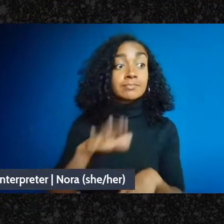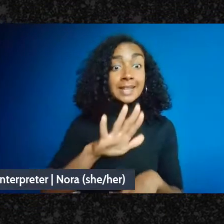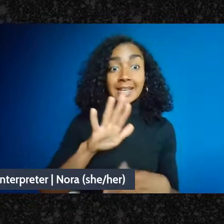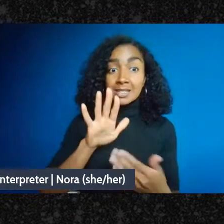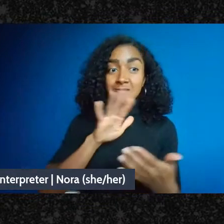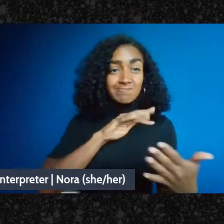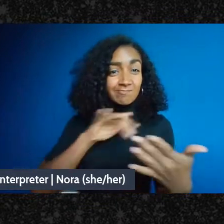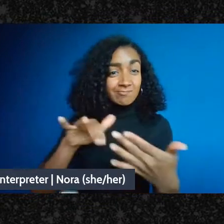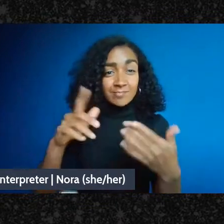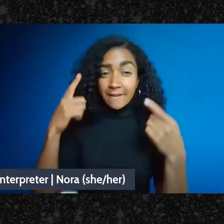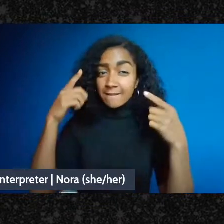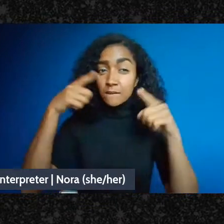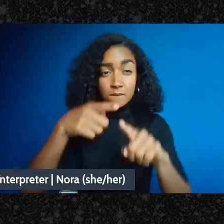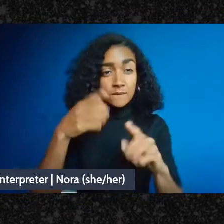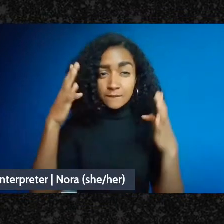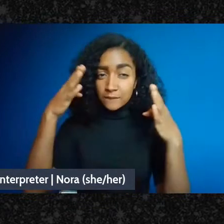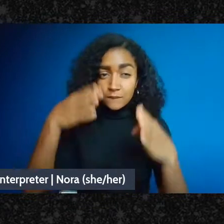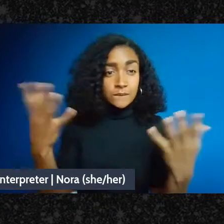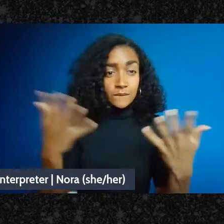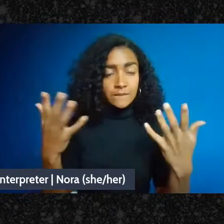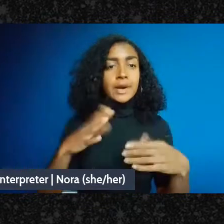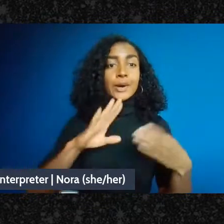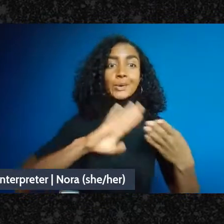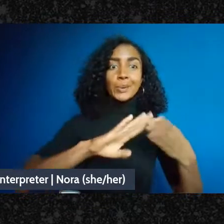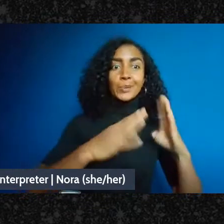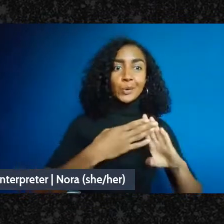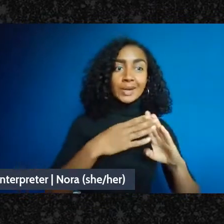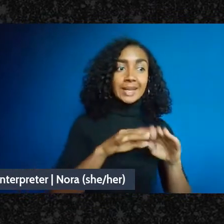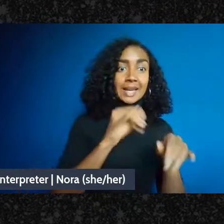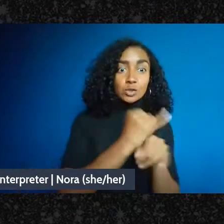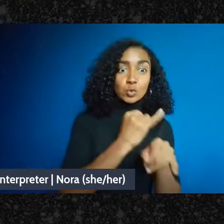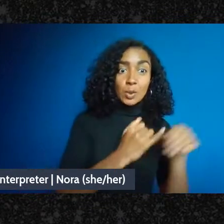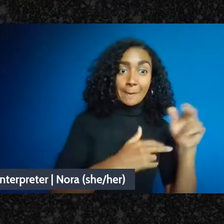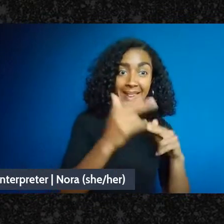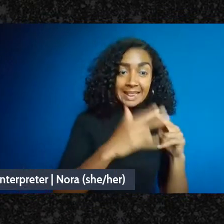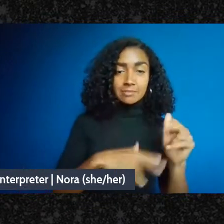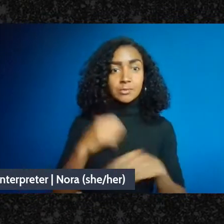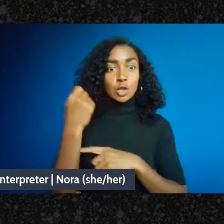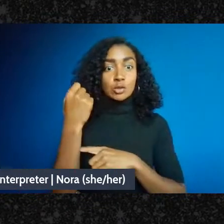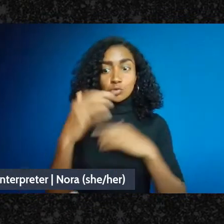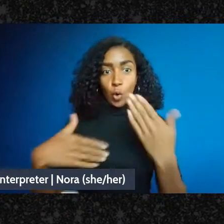between community institution building, social movements, and non-profit law.